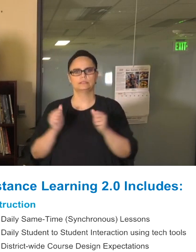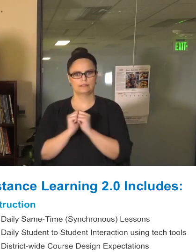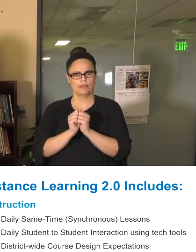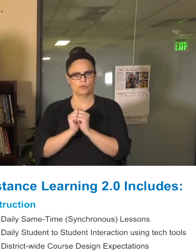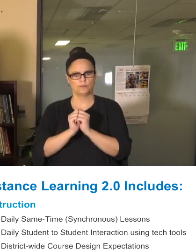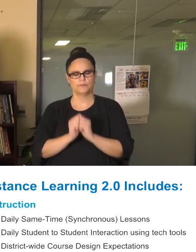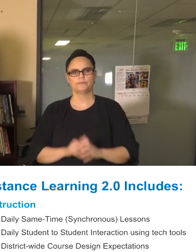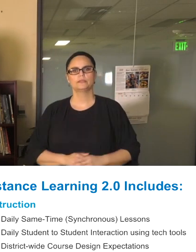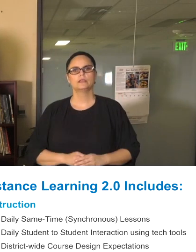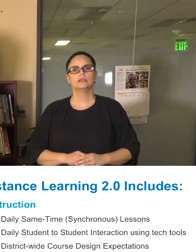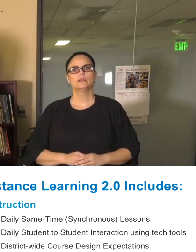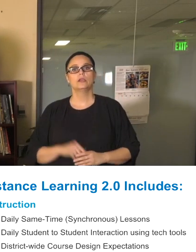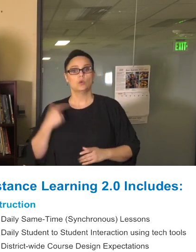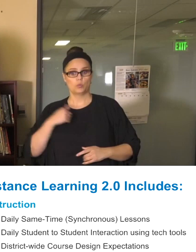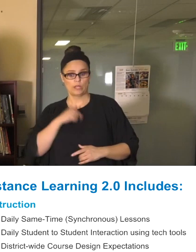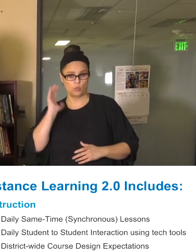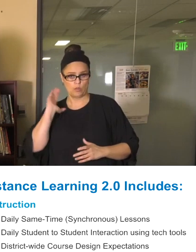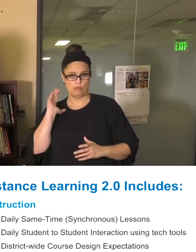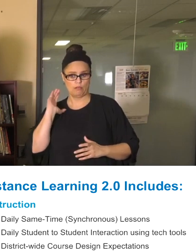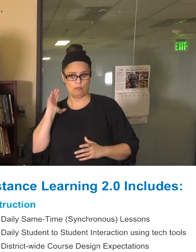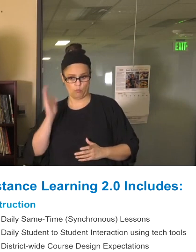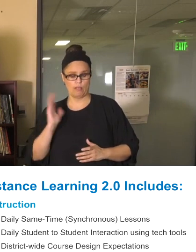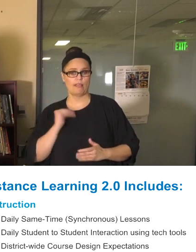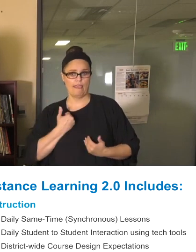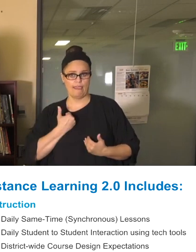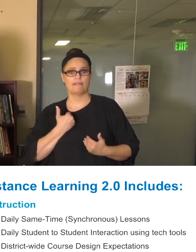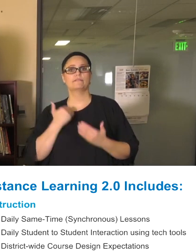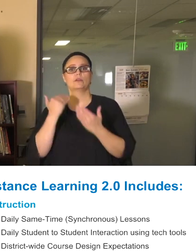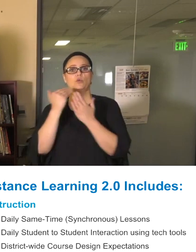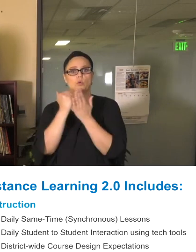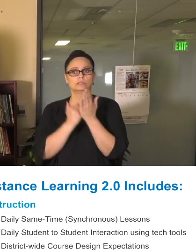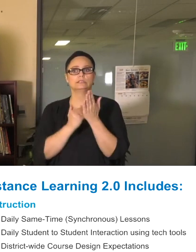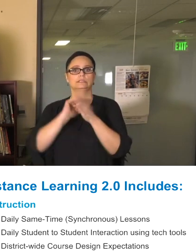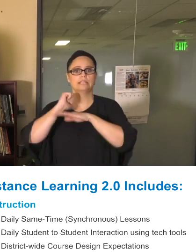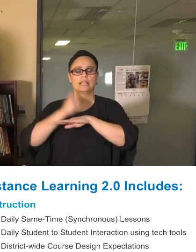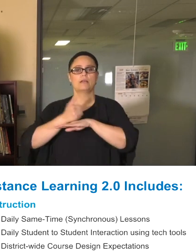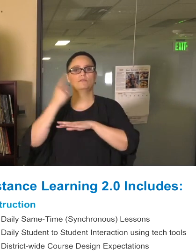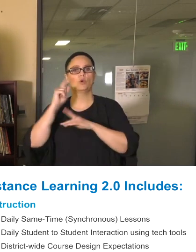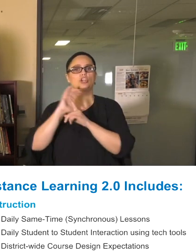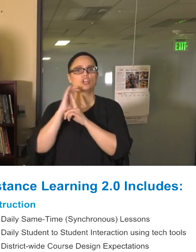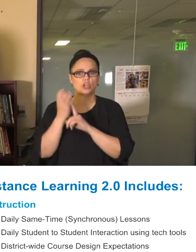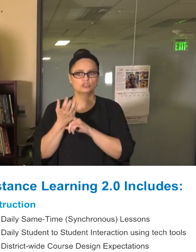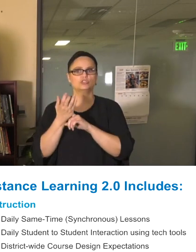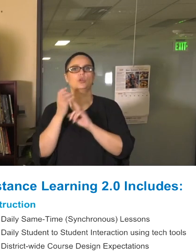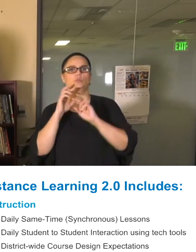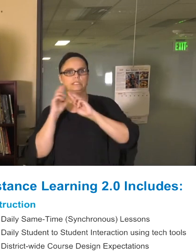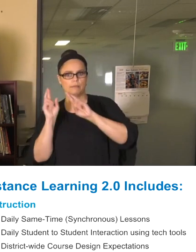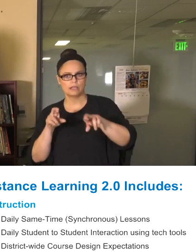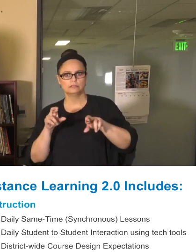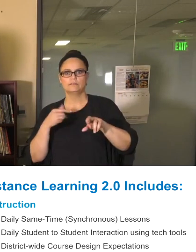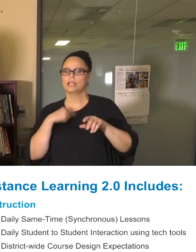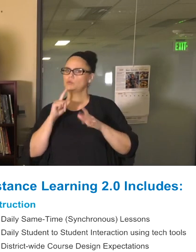There will be course designed to ensure that it's culturally responsive. And I highlight this, because it's an important